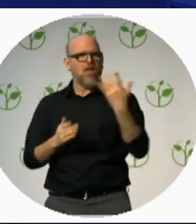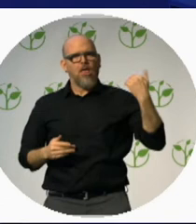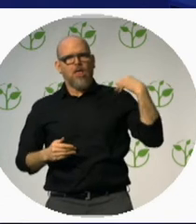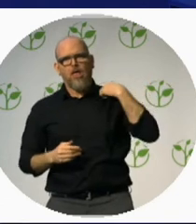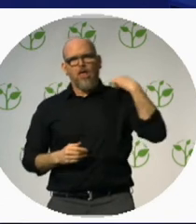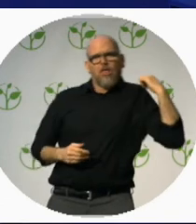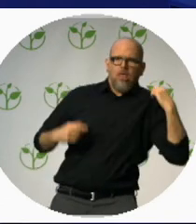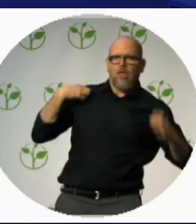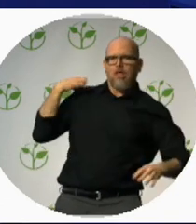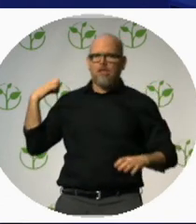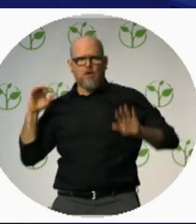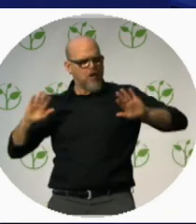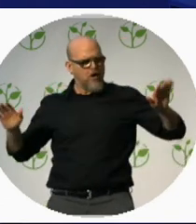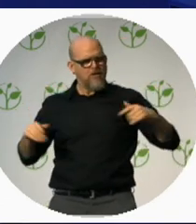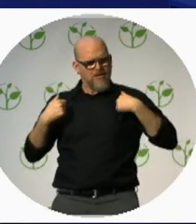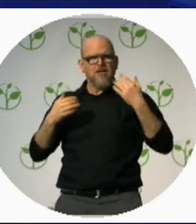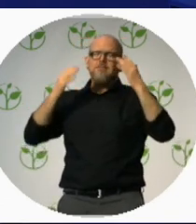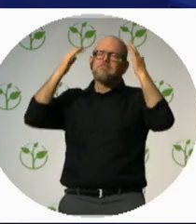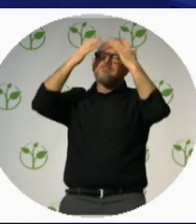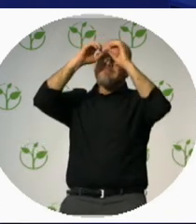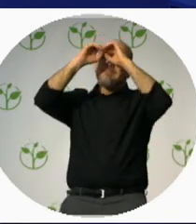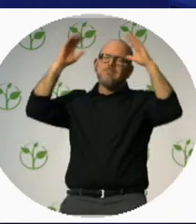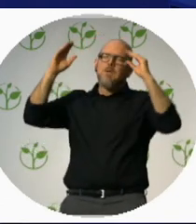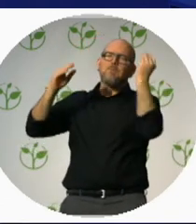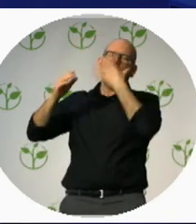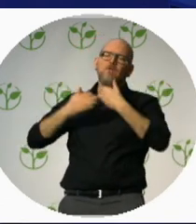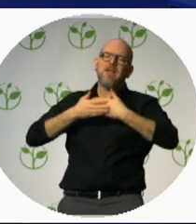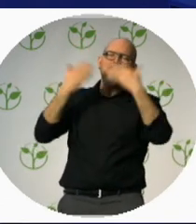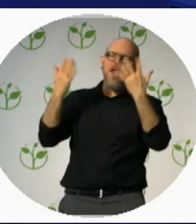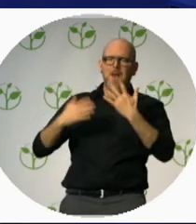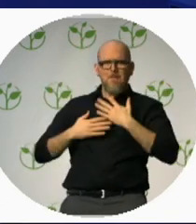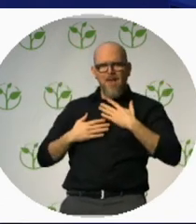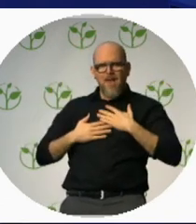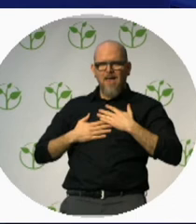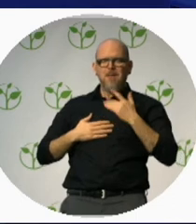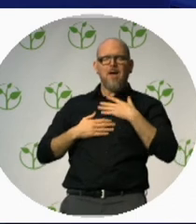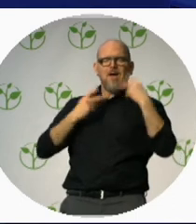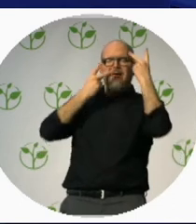day with our own vision. We call it “visioneering”.